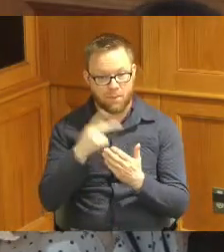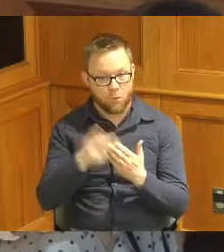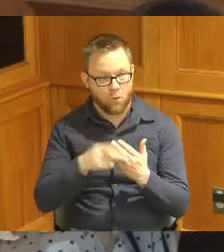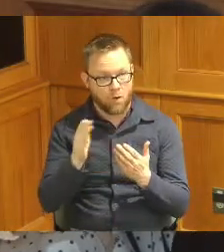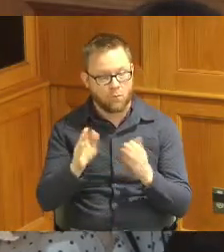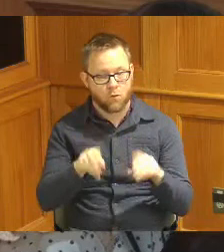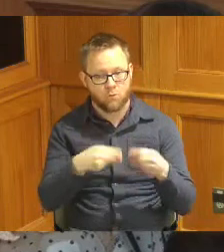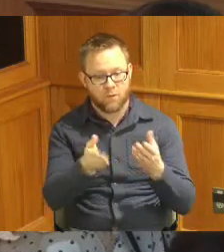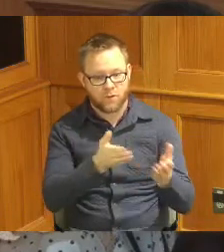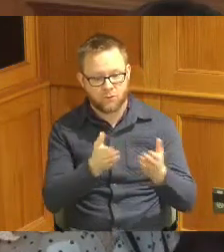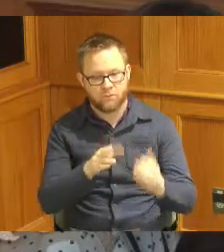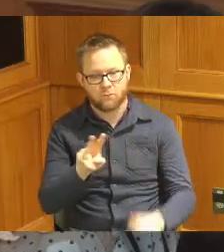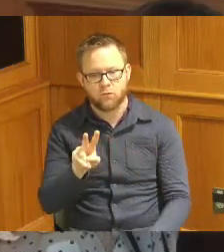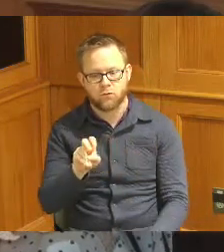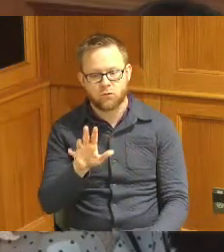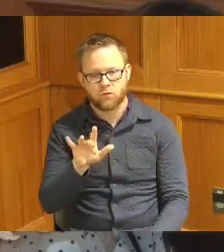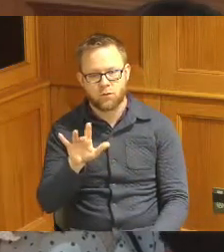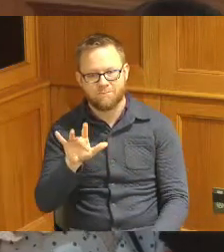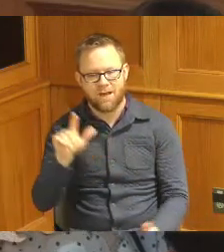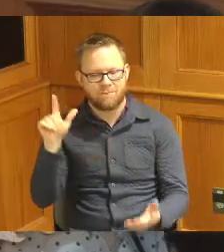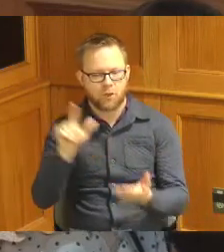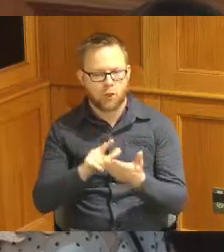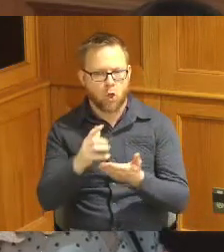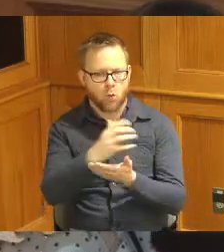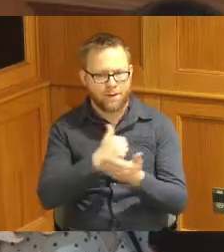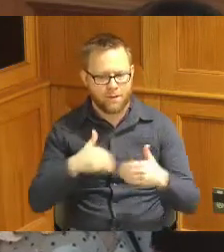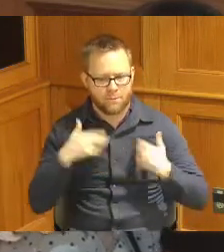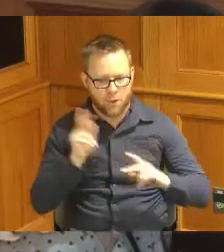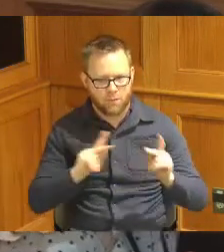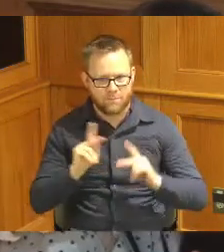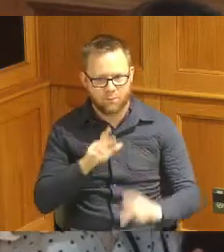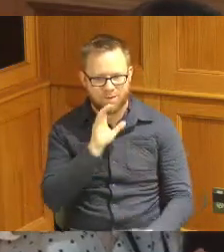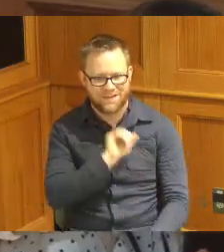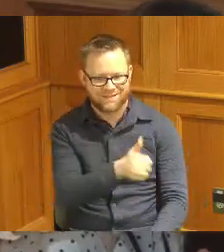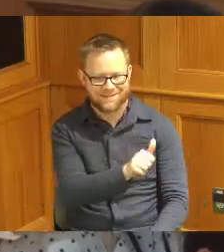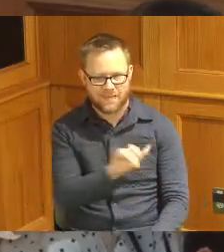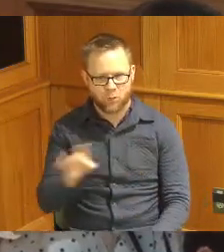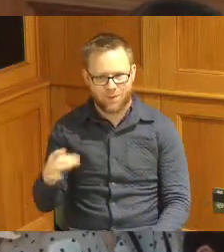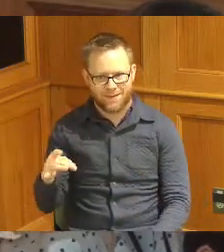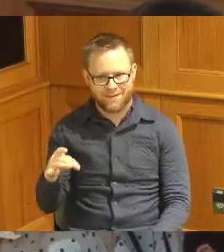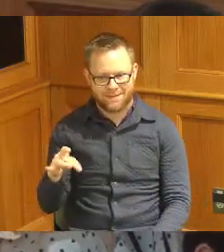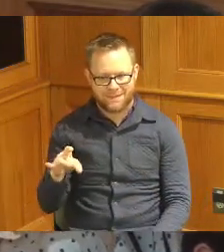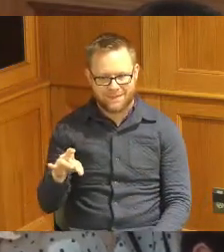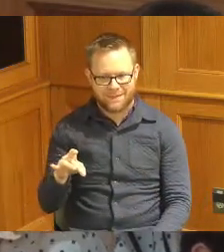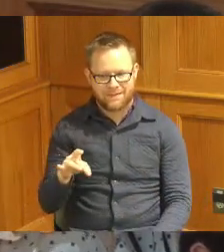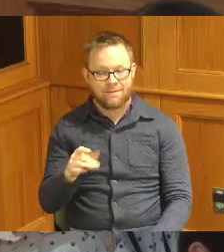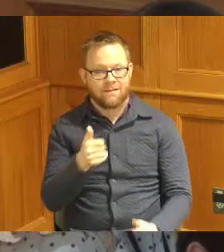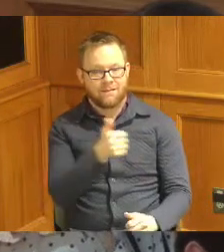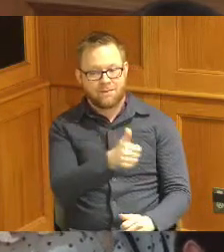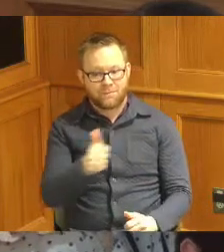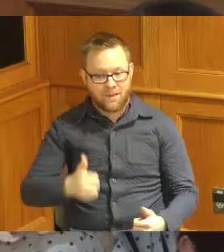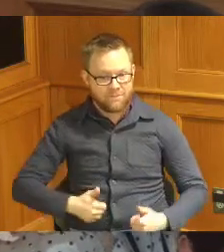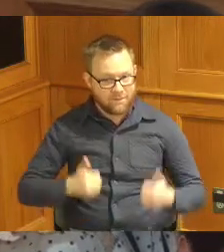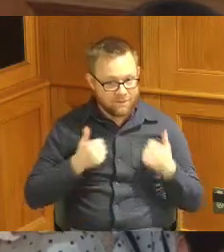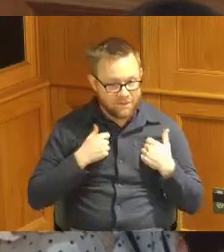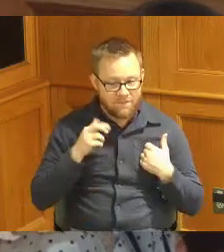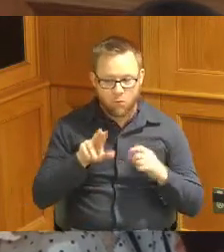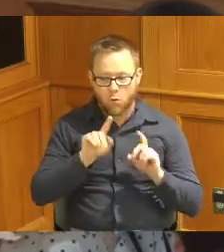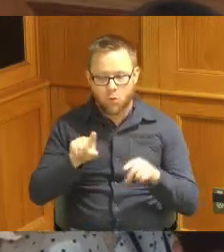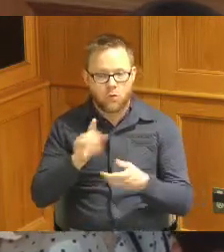225 low-income youth ages 10 to 18 living and or attending school in the Price Hill Neighborhood